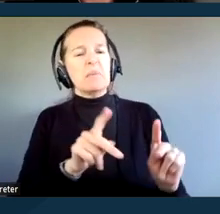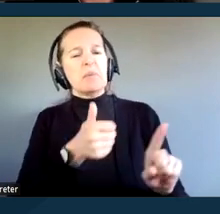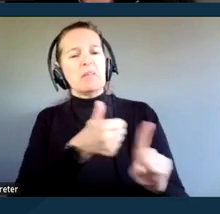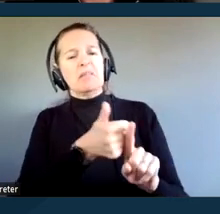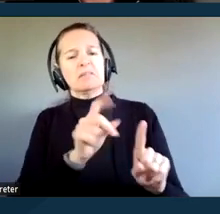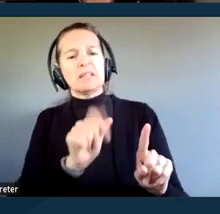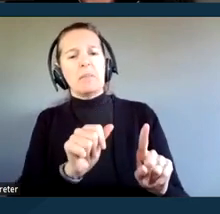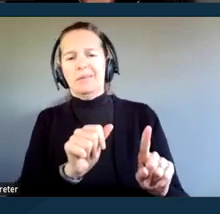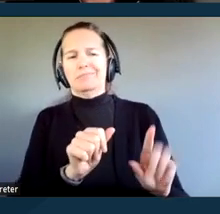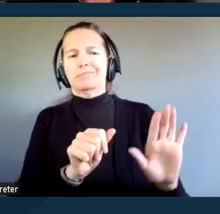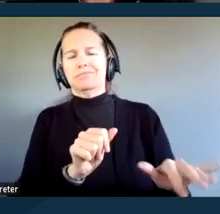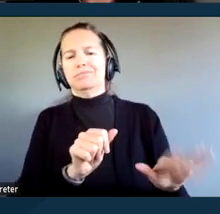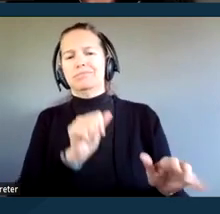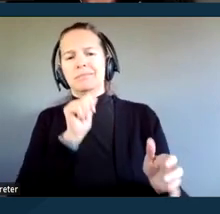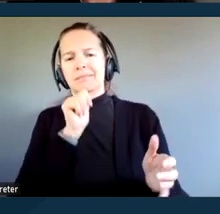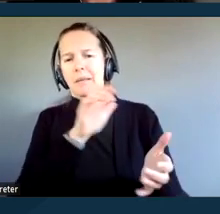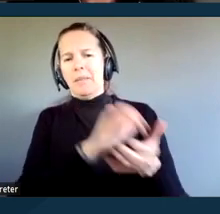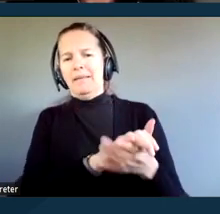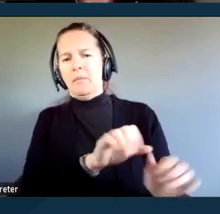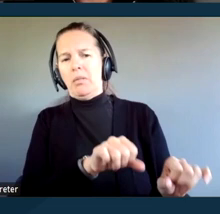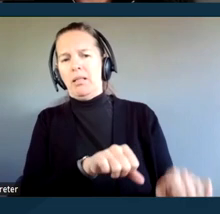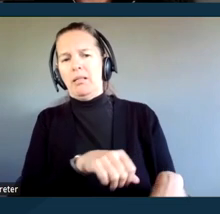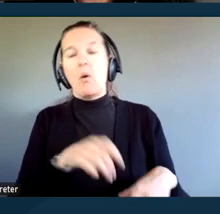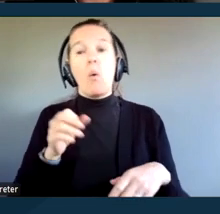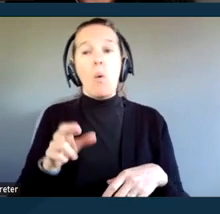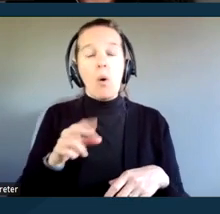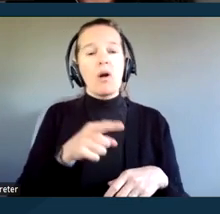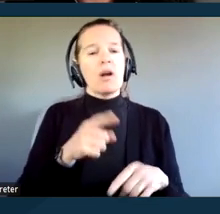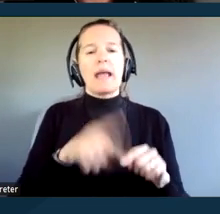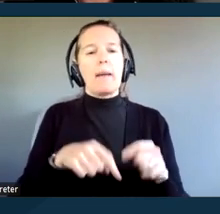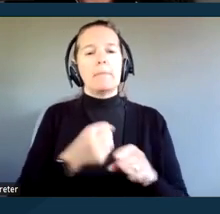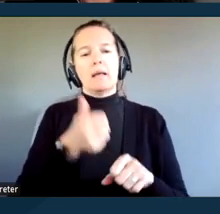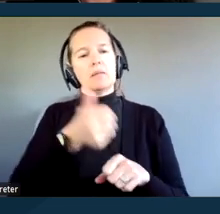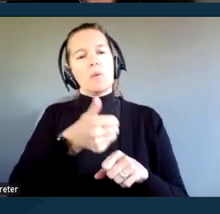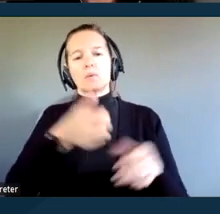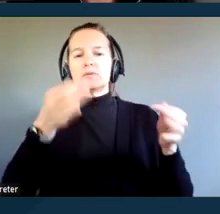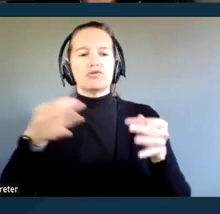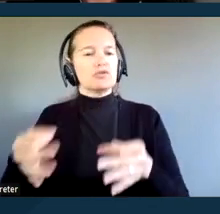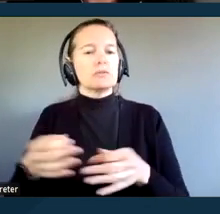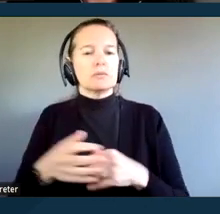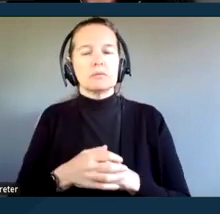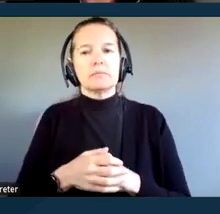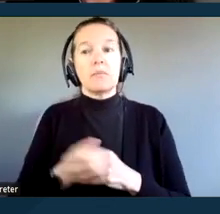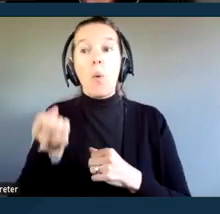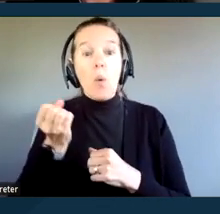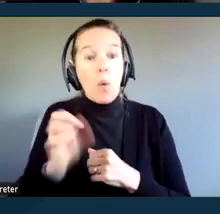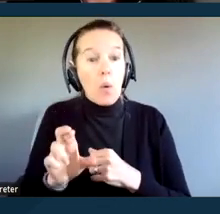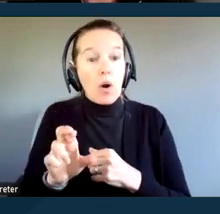or that they lack the ability to make decisions by themselves in their own legal matters, or that they don't deserve justice